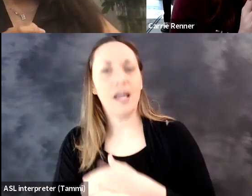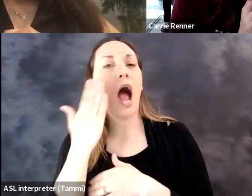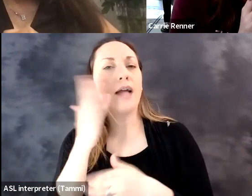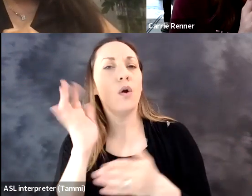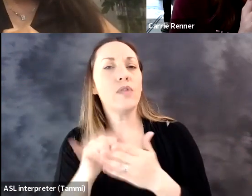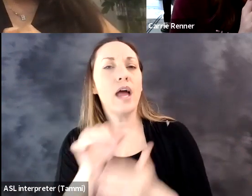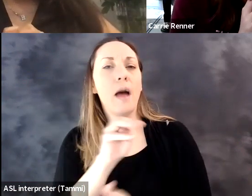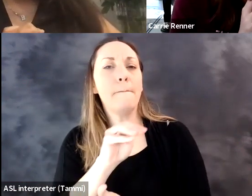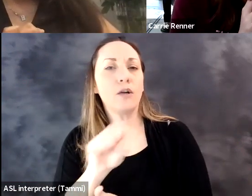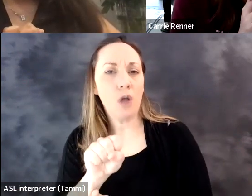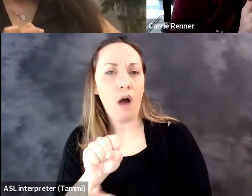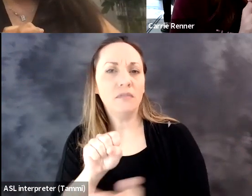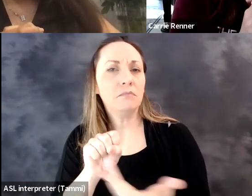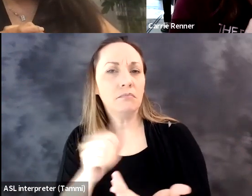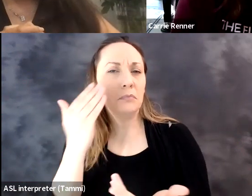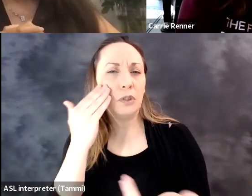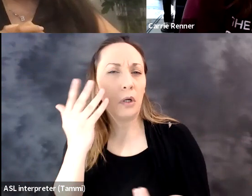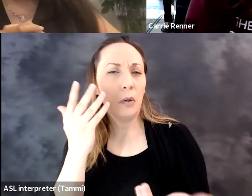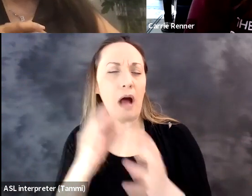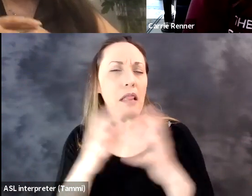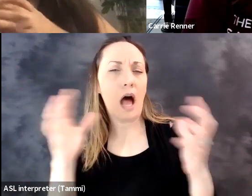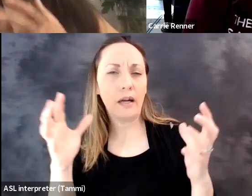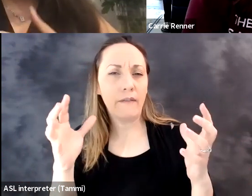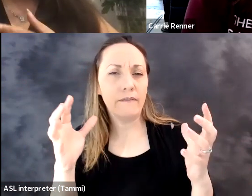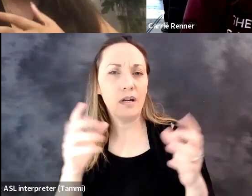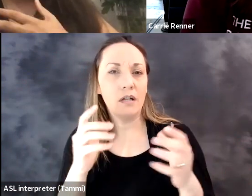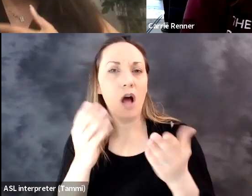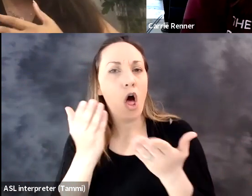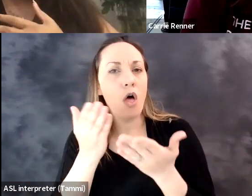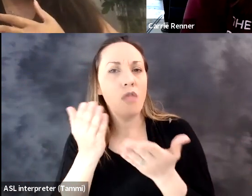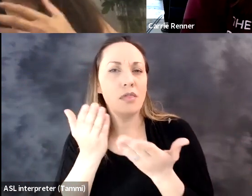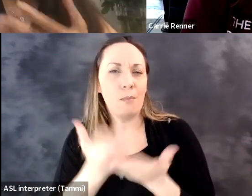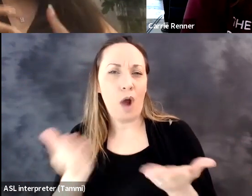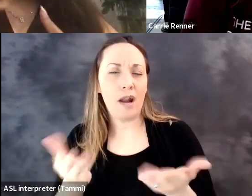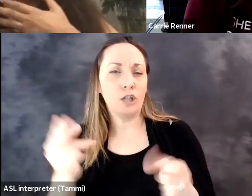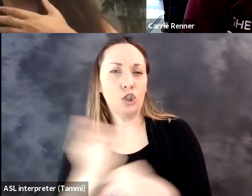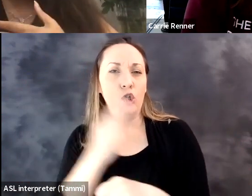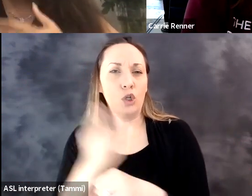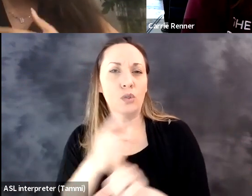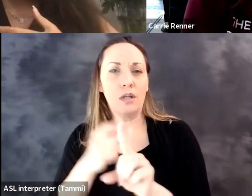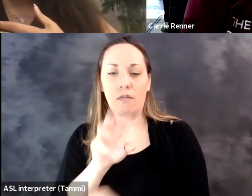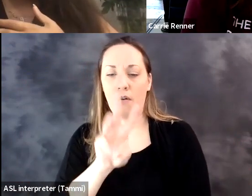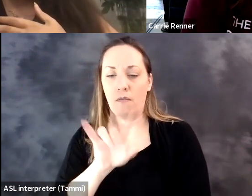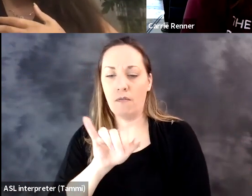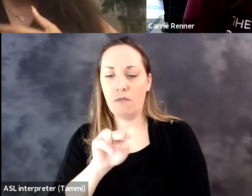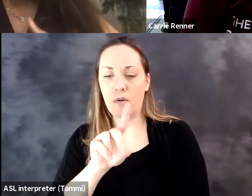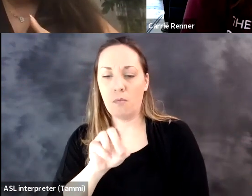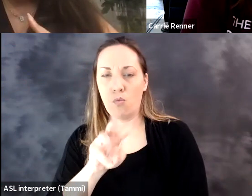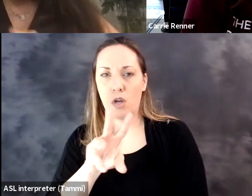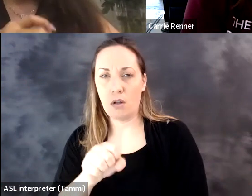How do we bring that into the fold of accessibility? I know that at Microsoft, you know, a lot of the products that you are using